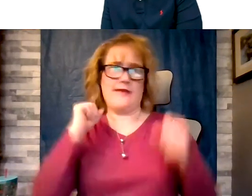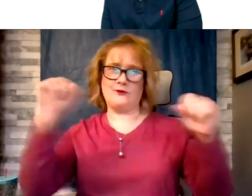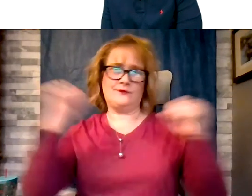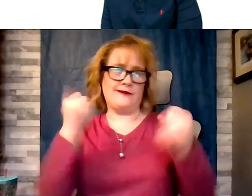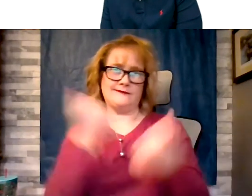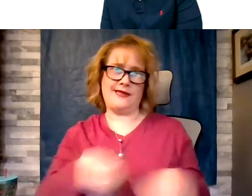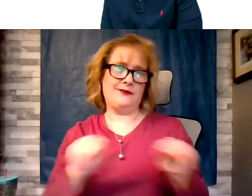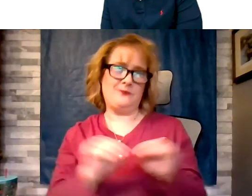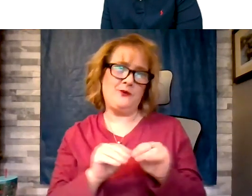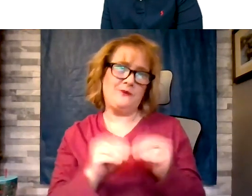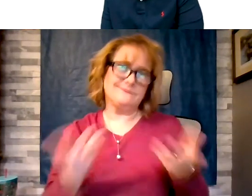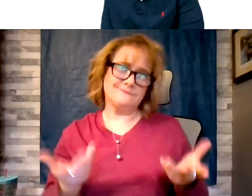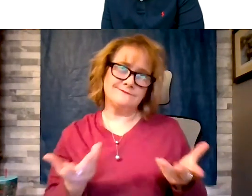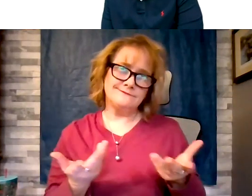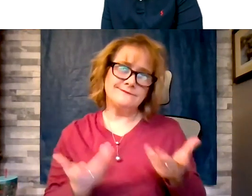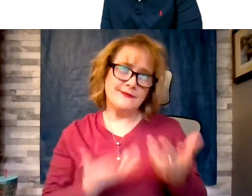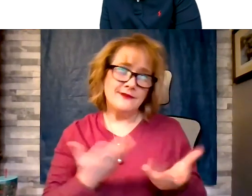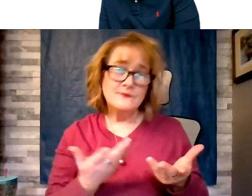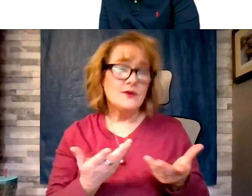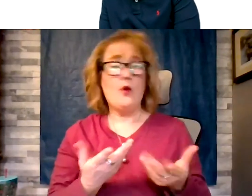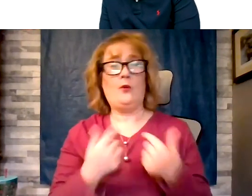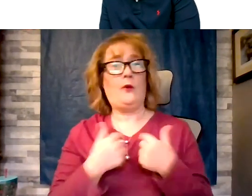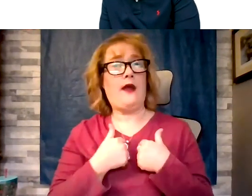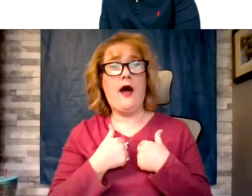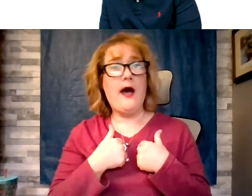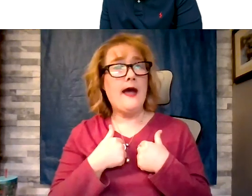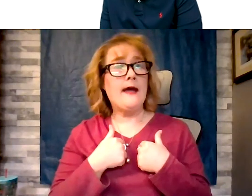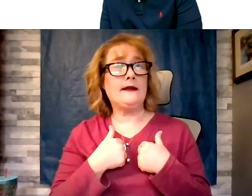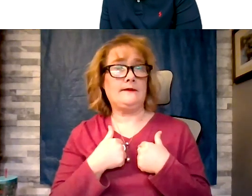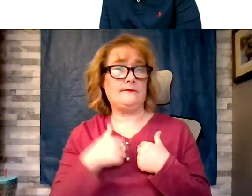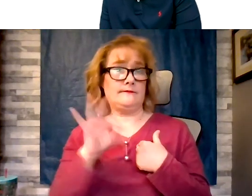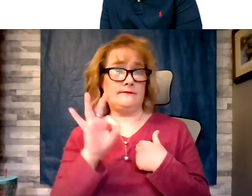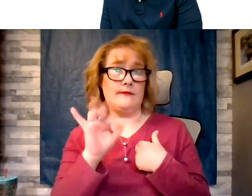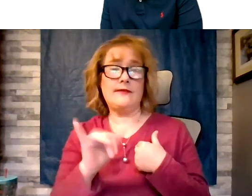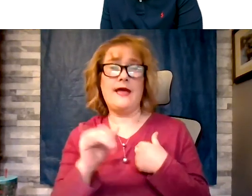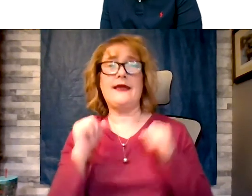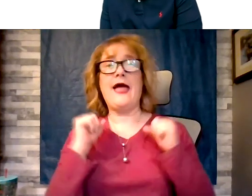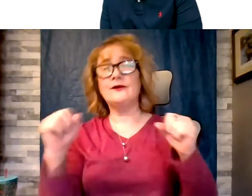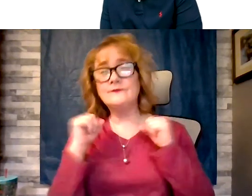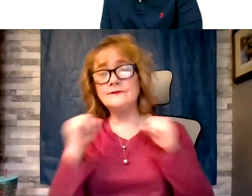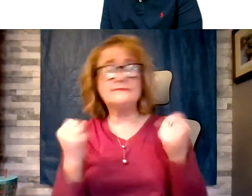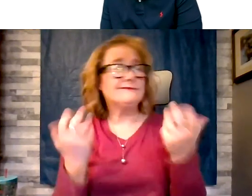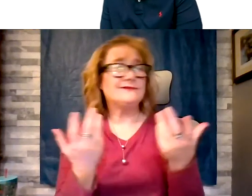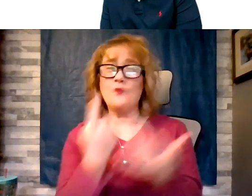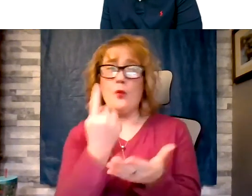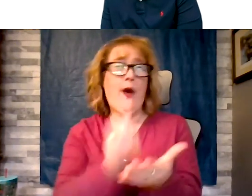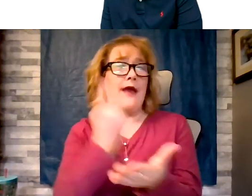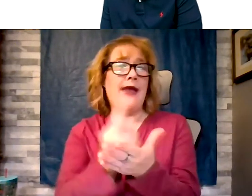I have found, exercising even up to an hour a day, in order to lose weight I had to reduce